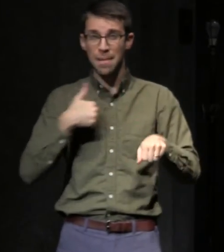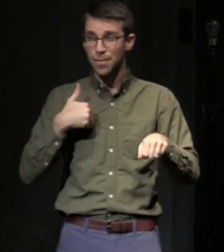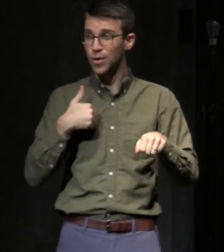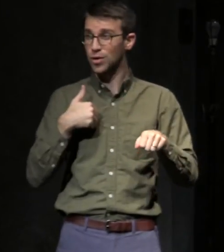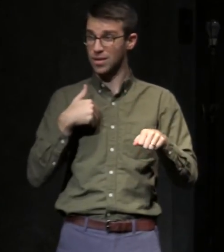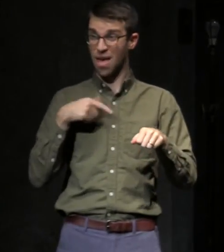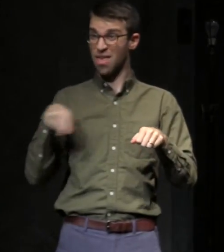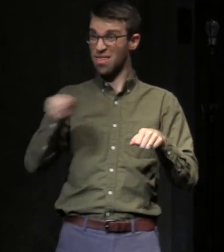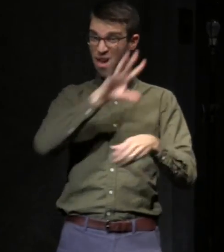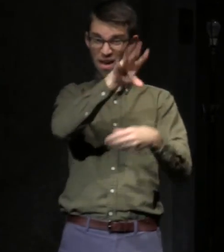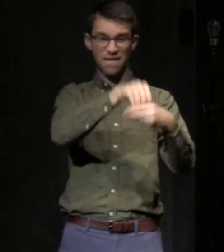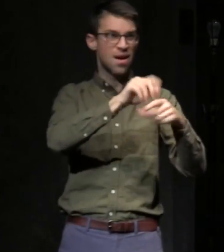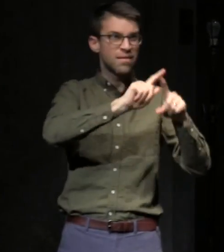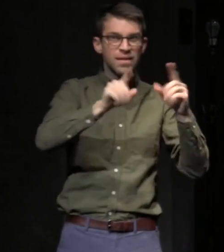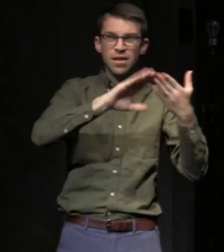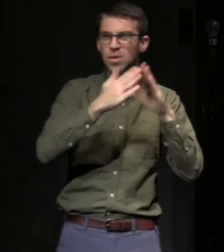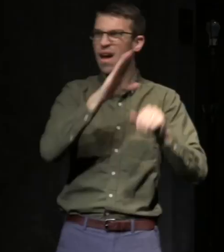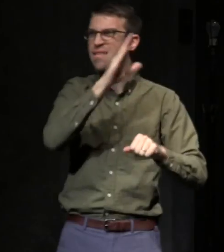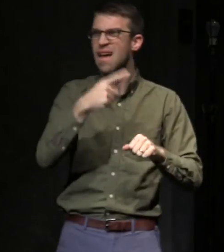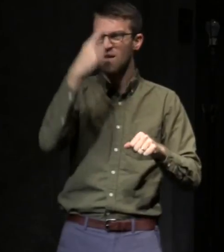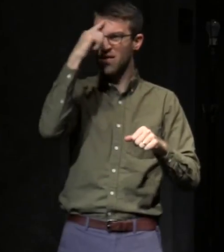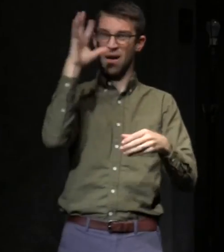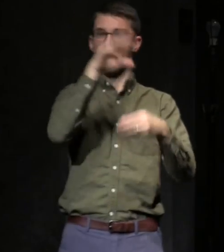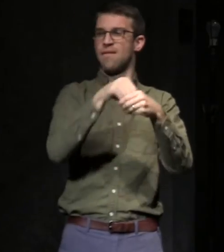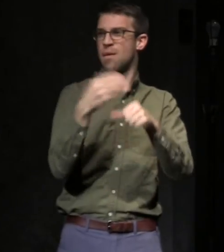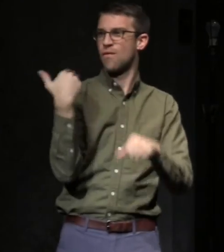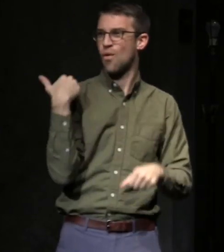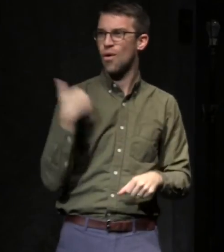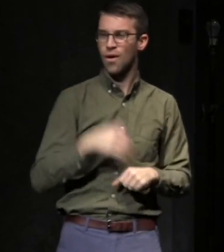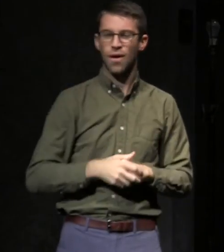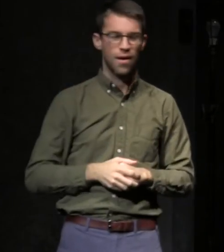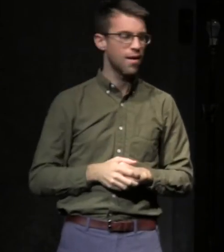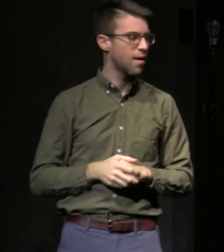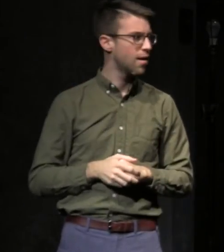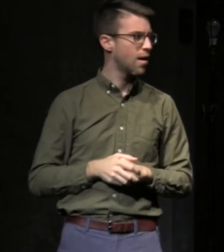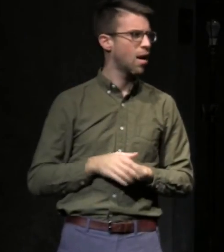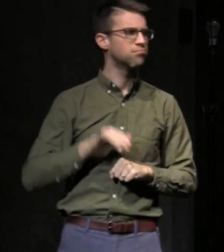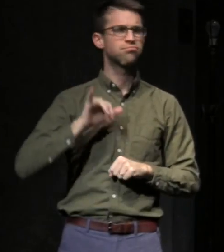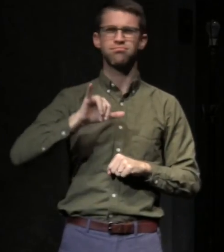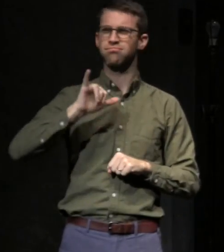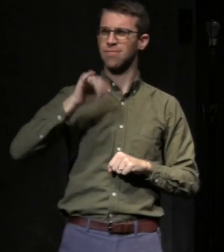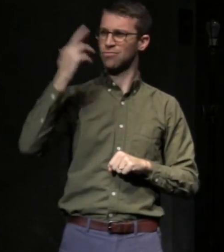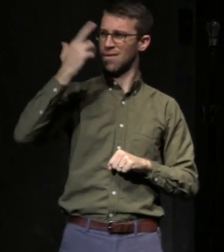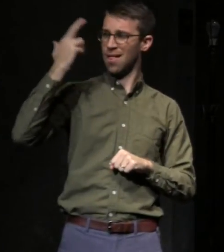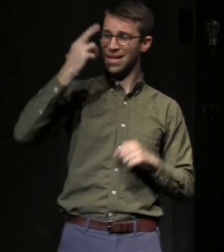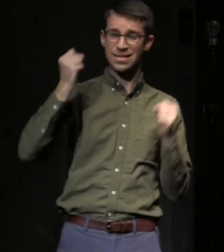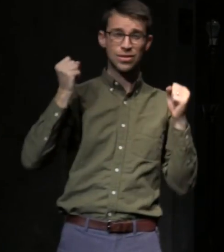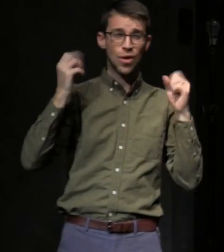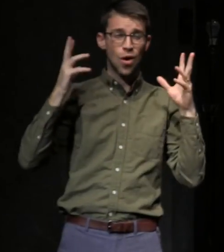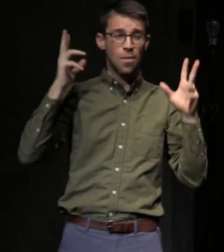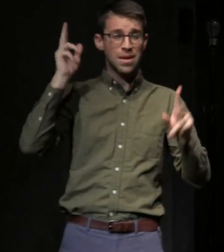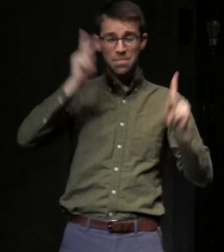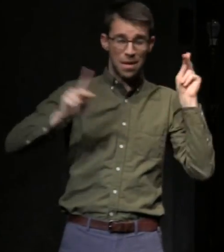of before. This made me realize how many people there are in the world that would love to